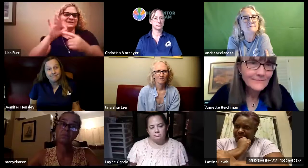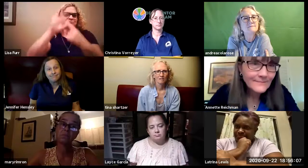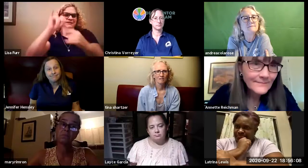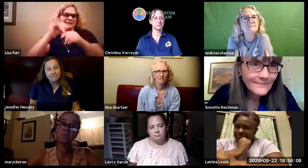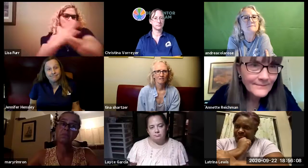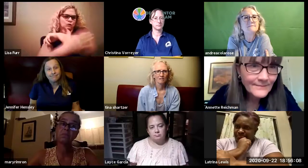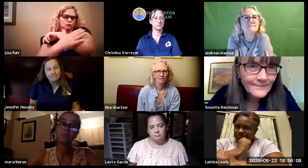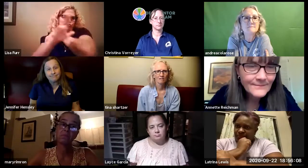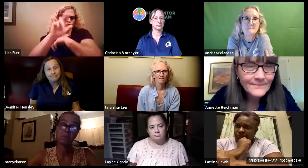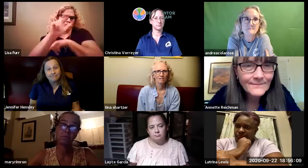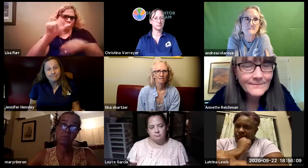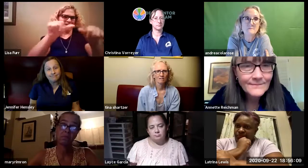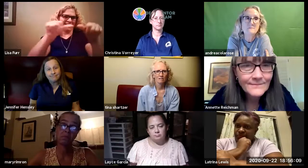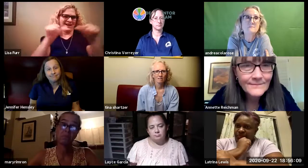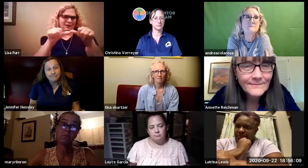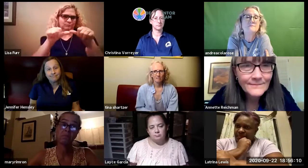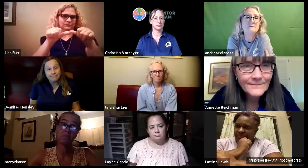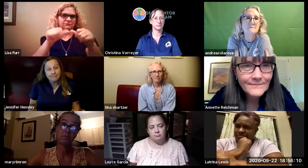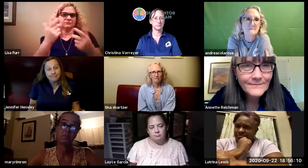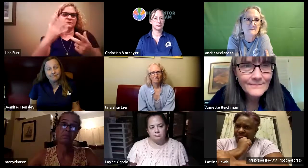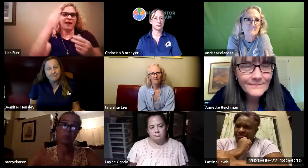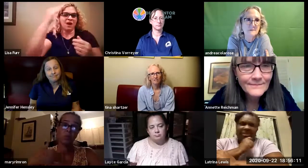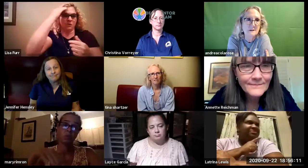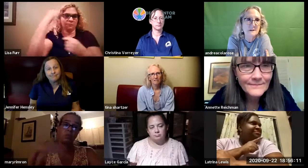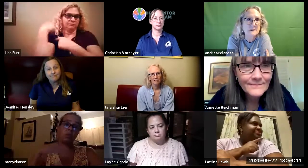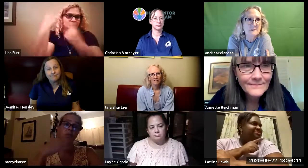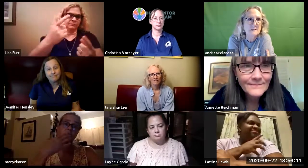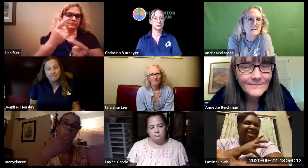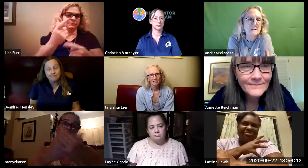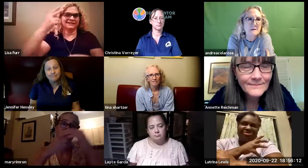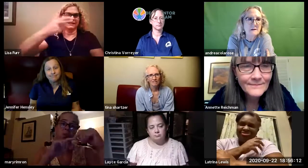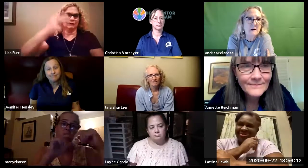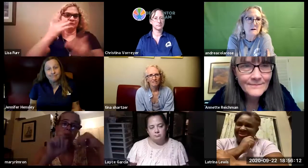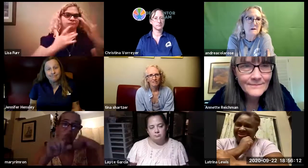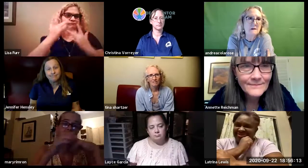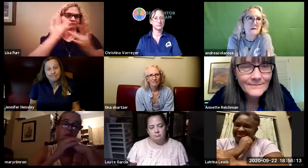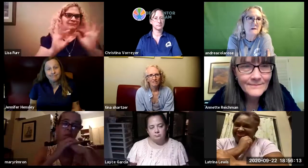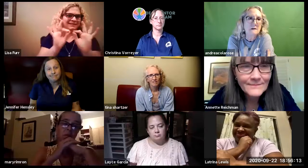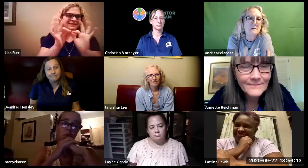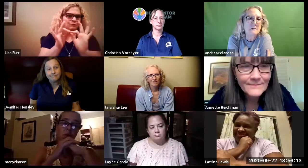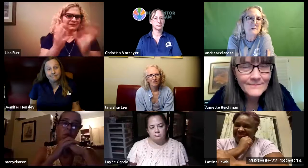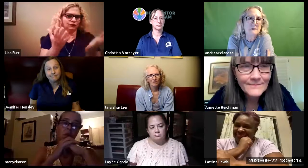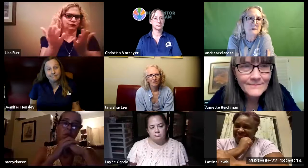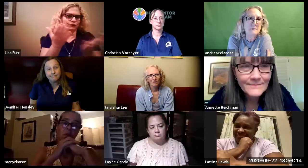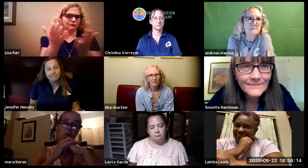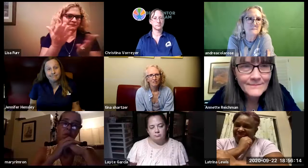at home and especially in those rural areas